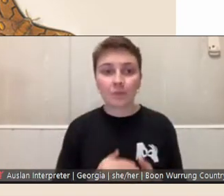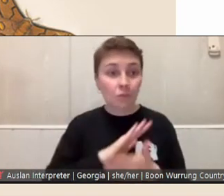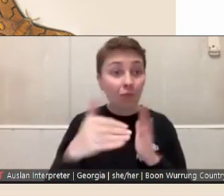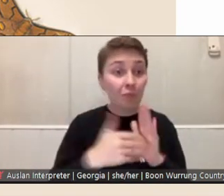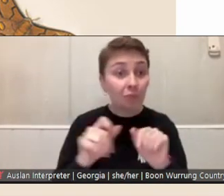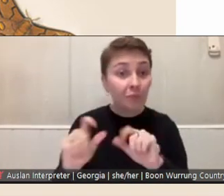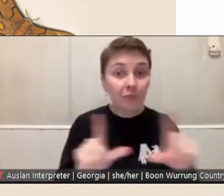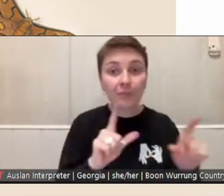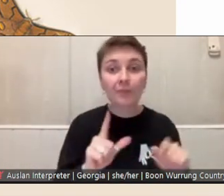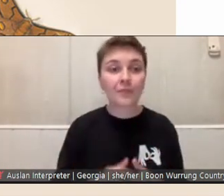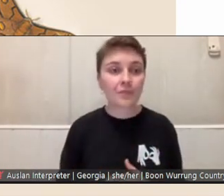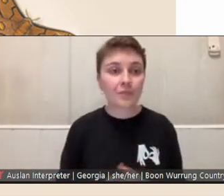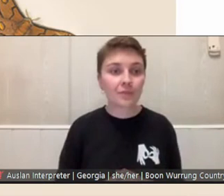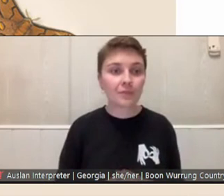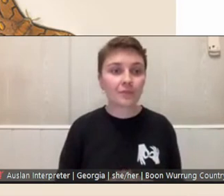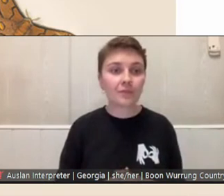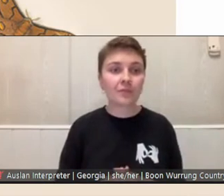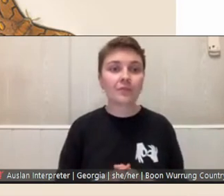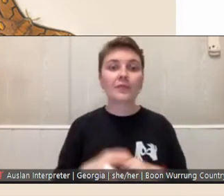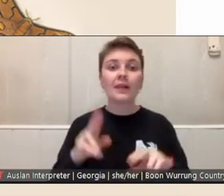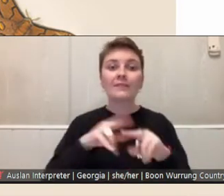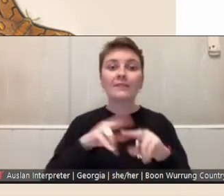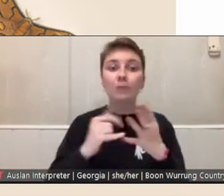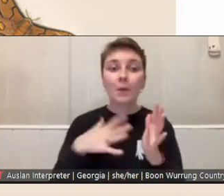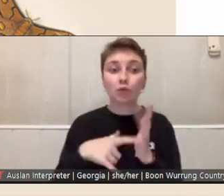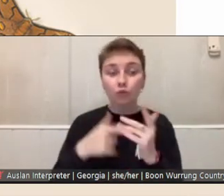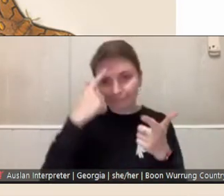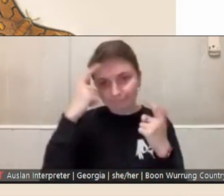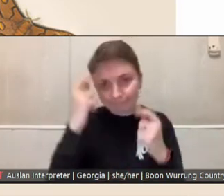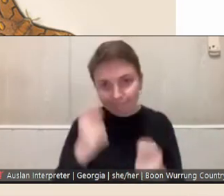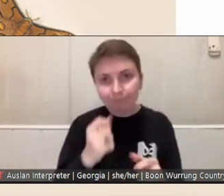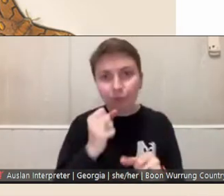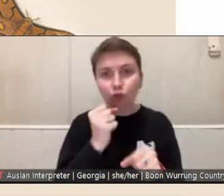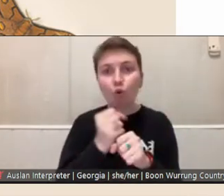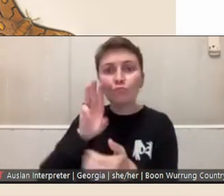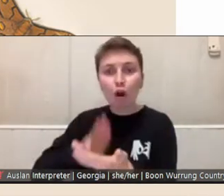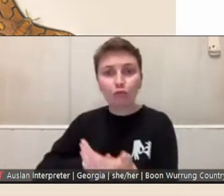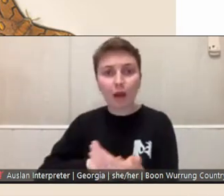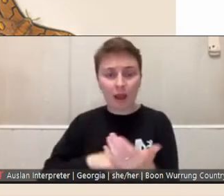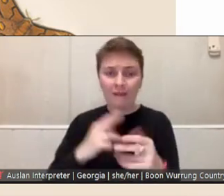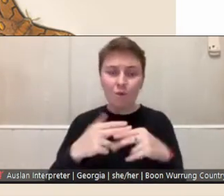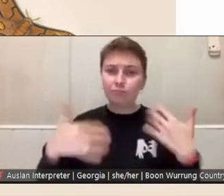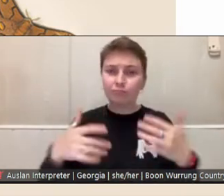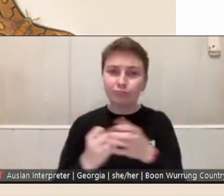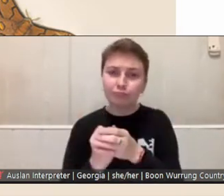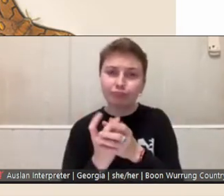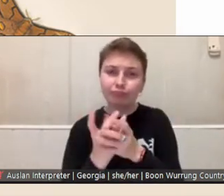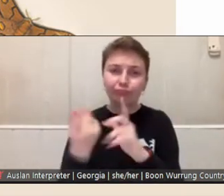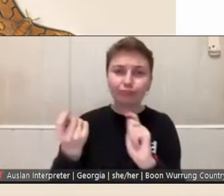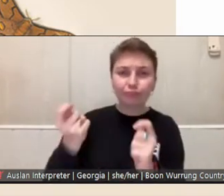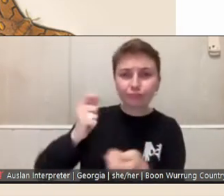The Fellowship seeks to honour Georges Mora's legacy as a catalyst for growth by igniting courage, and supporting fresh thinking in art.